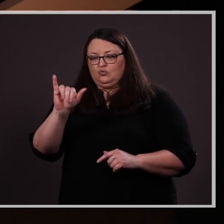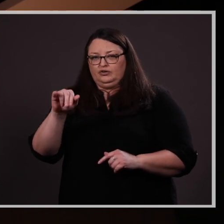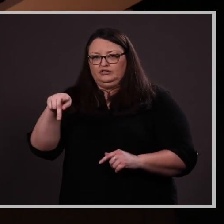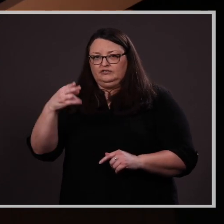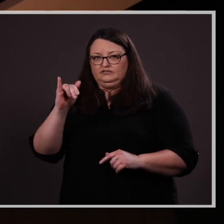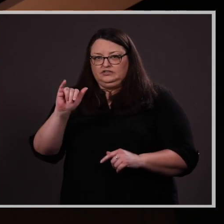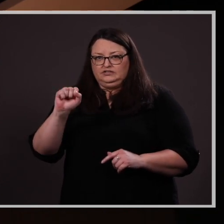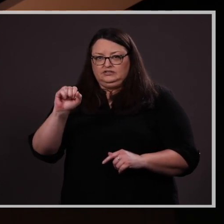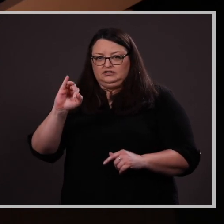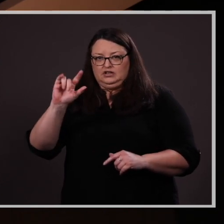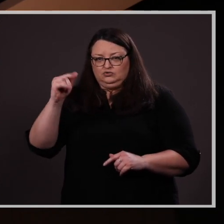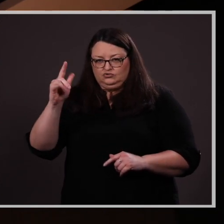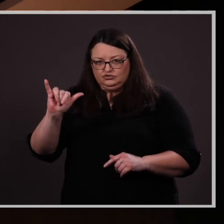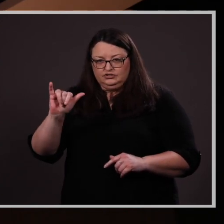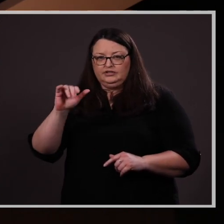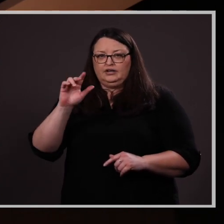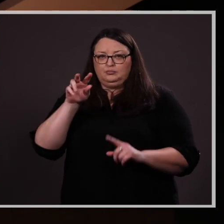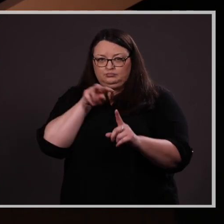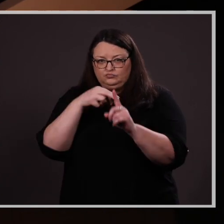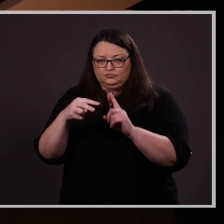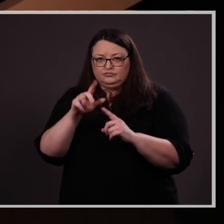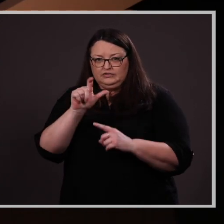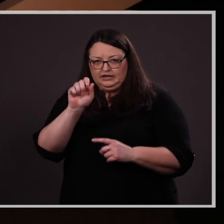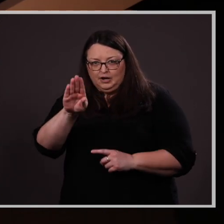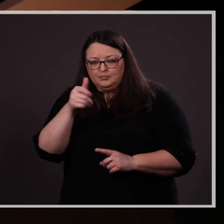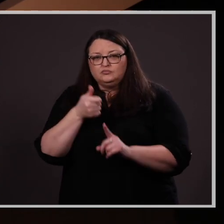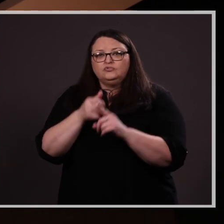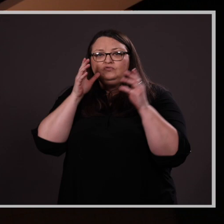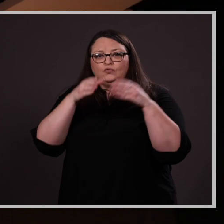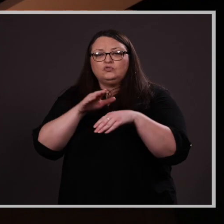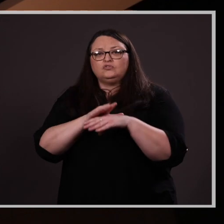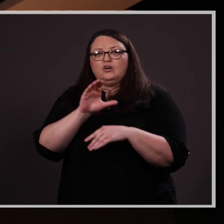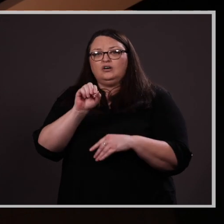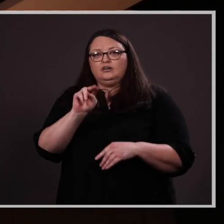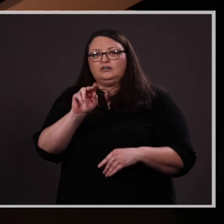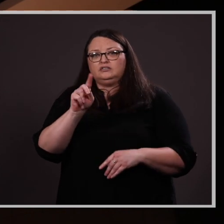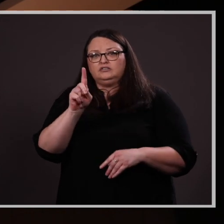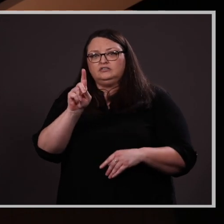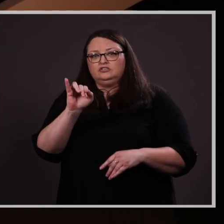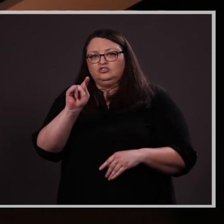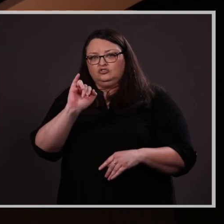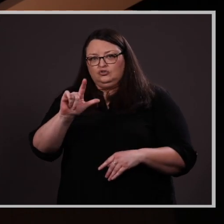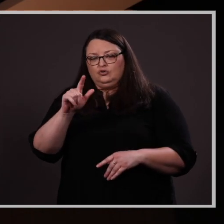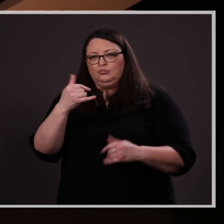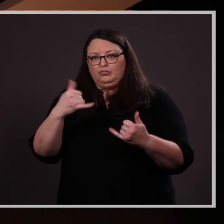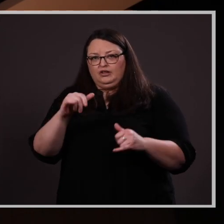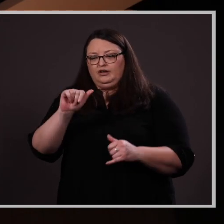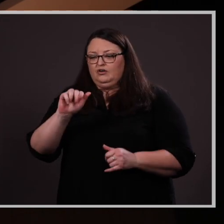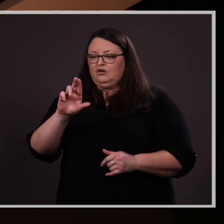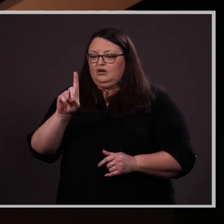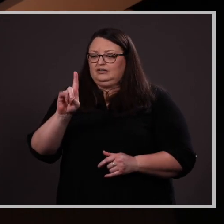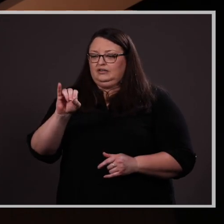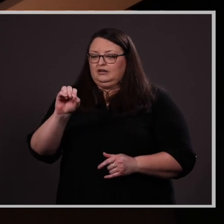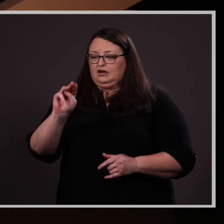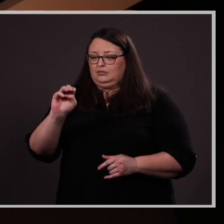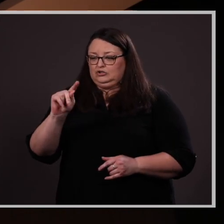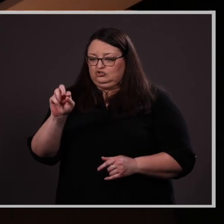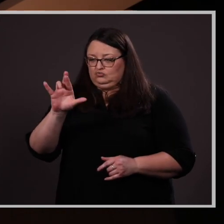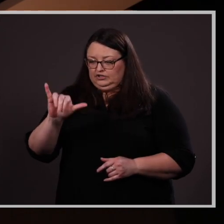and Perception Laboratory. She focuses on conditional play audiometry and visual reinforced